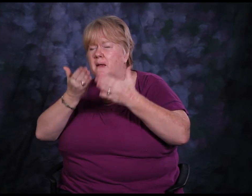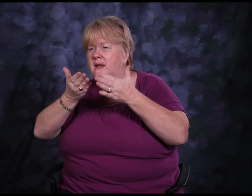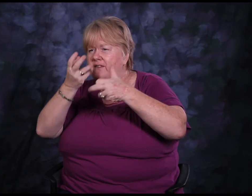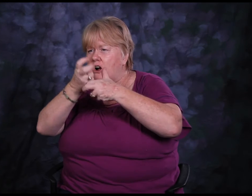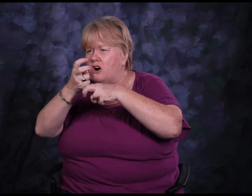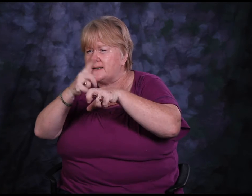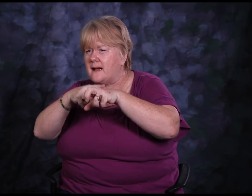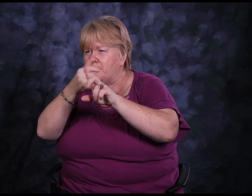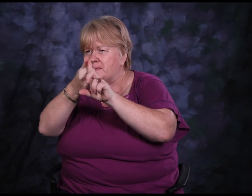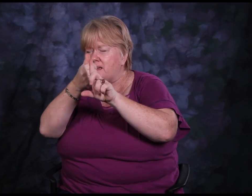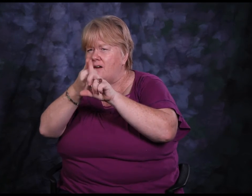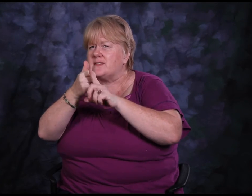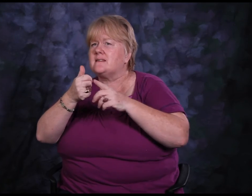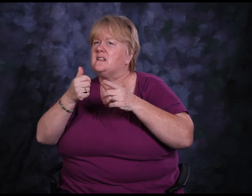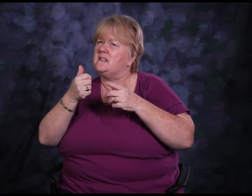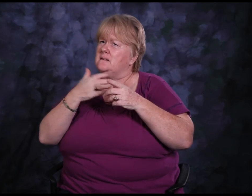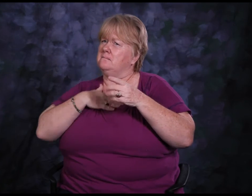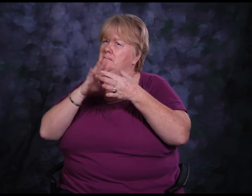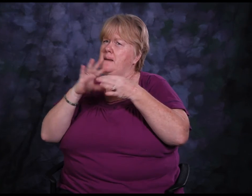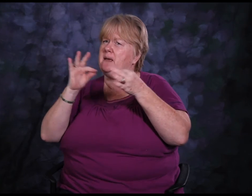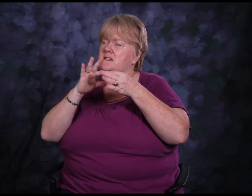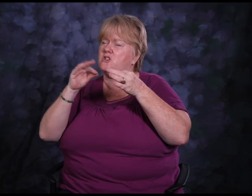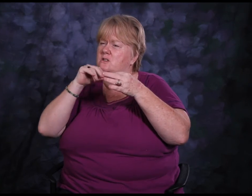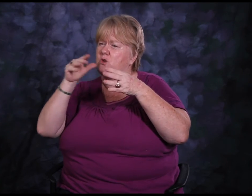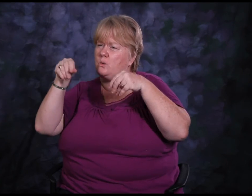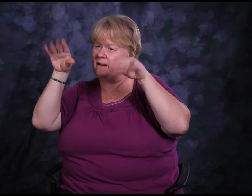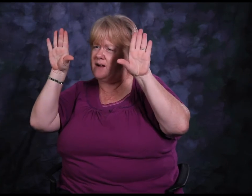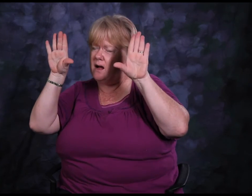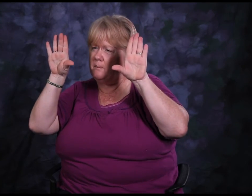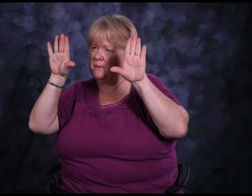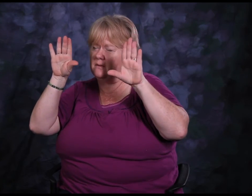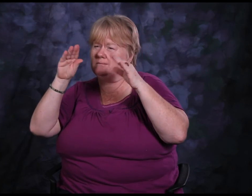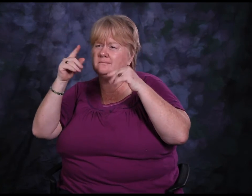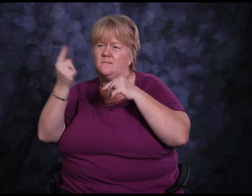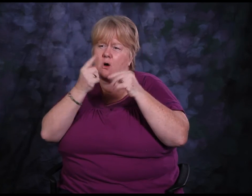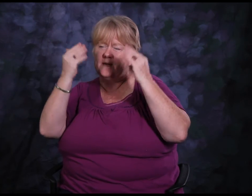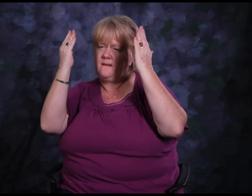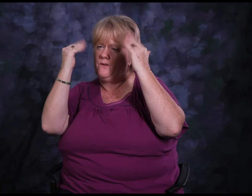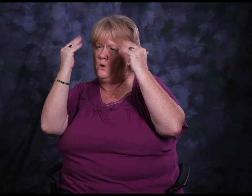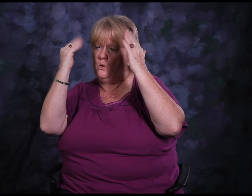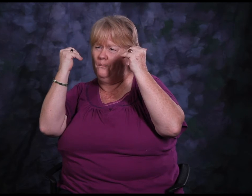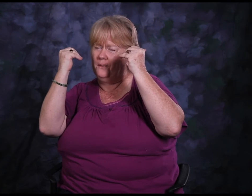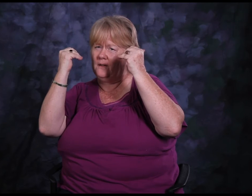My message for people out there who are struggling in their lives is never give up hope.